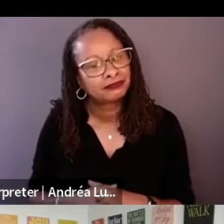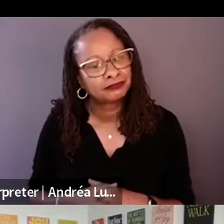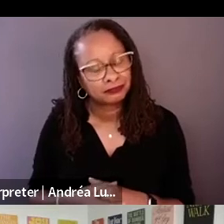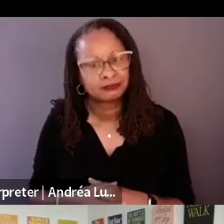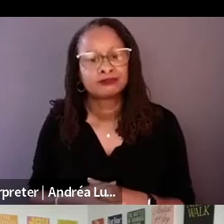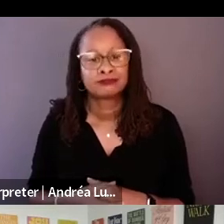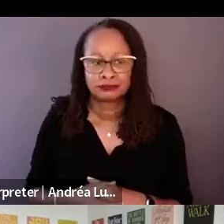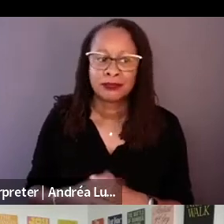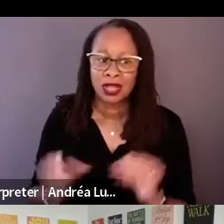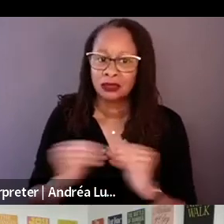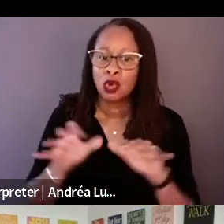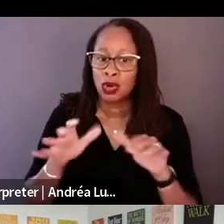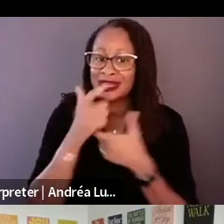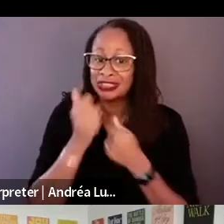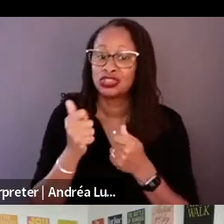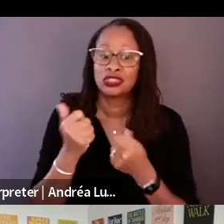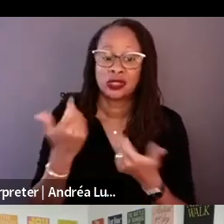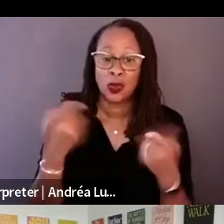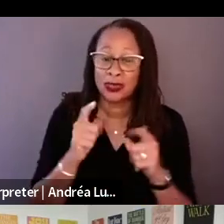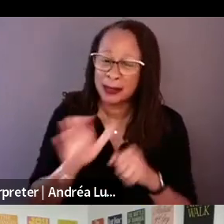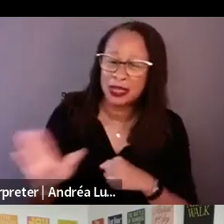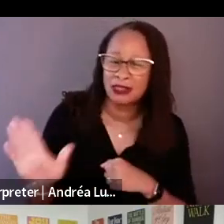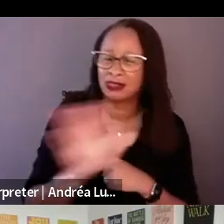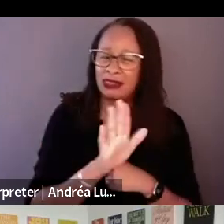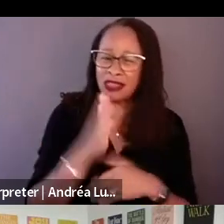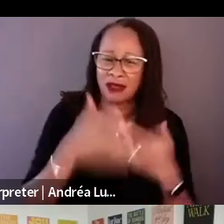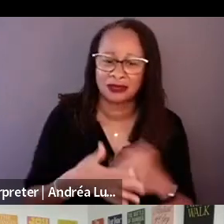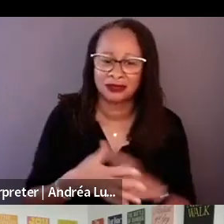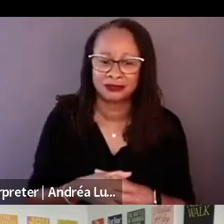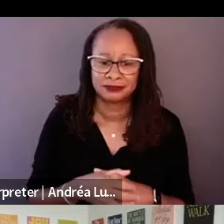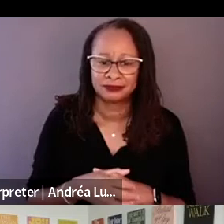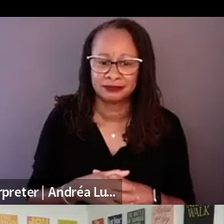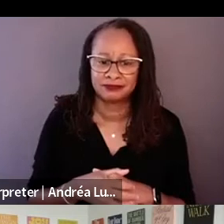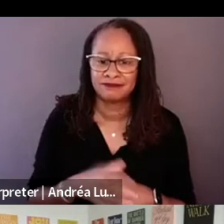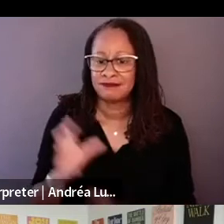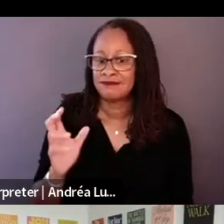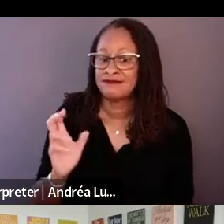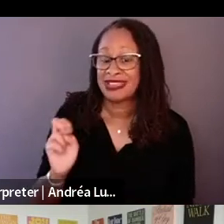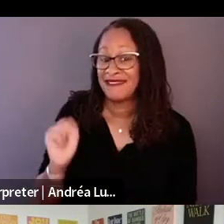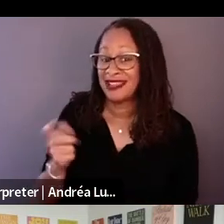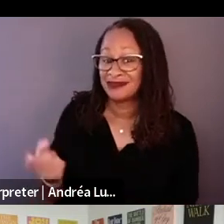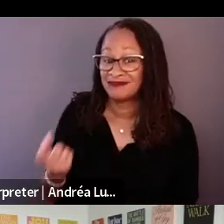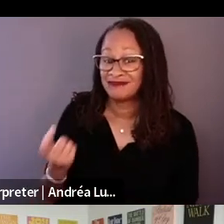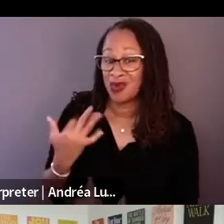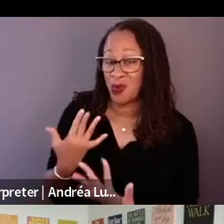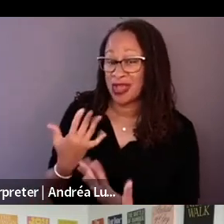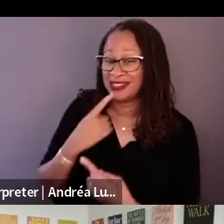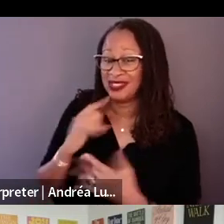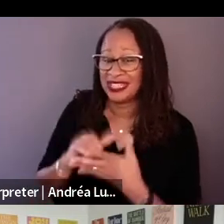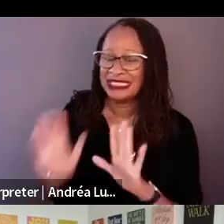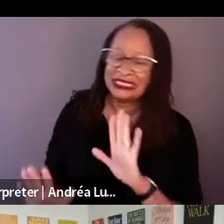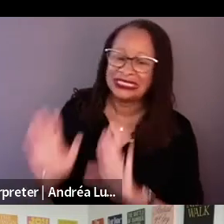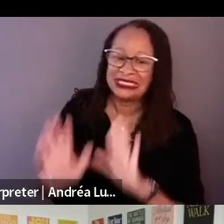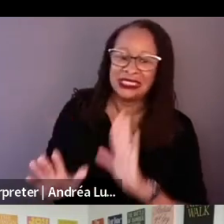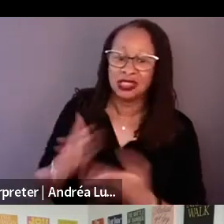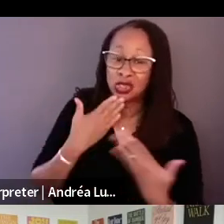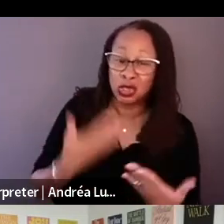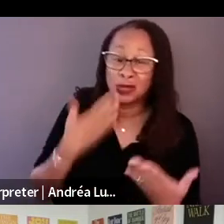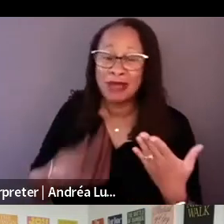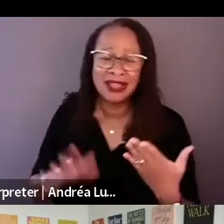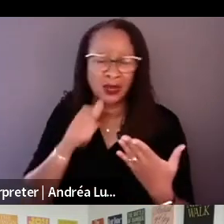to say things like good or bad and I don't want -- Richard was in a difficult position.